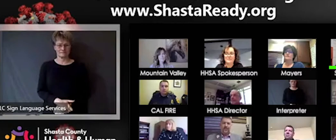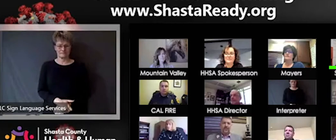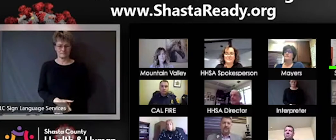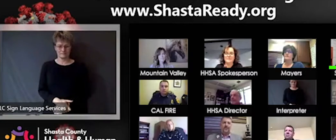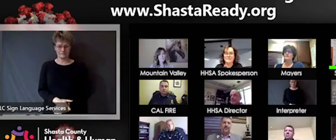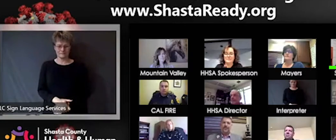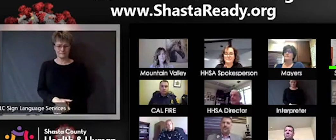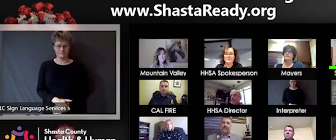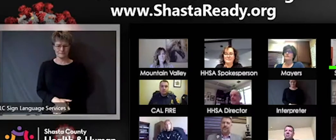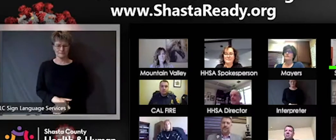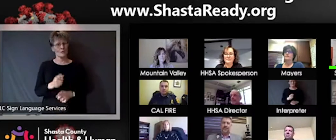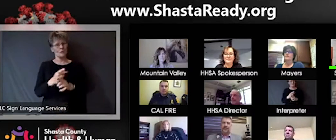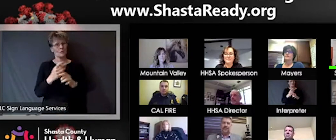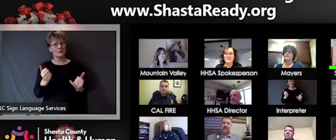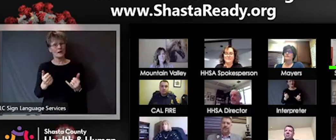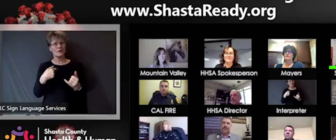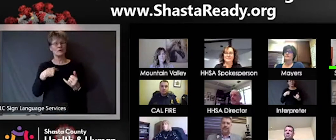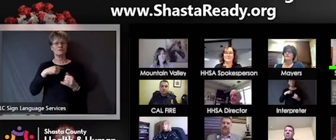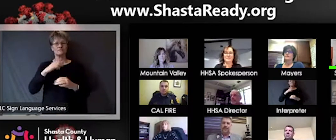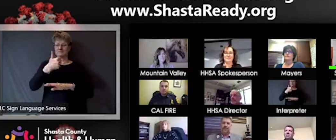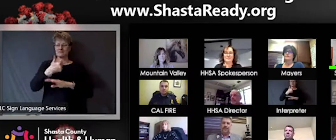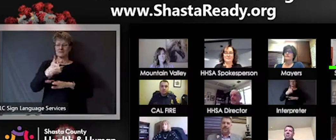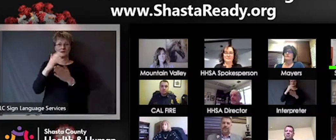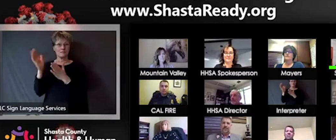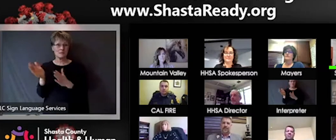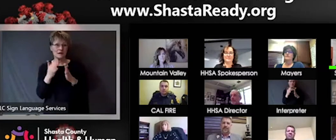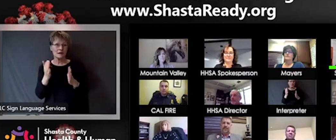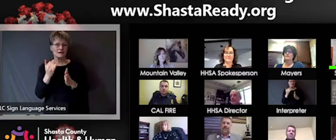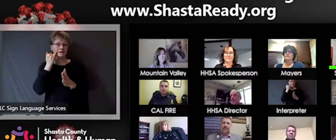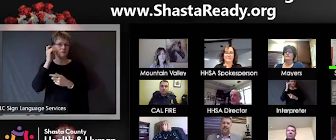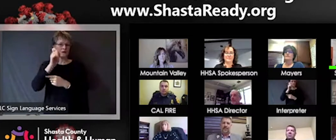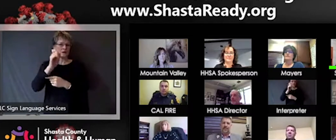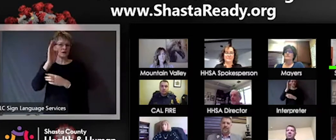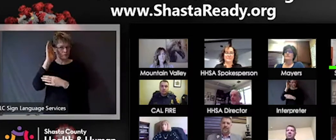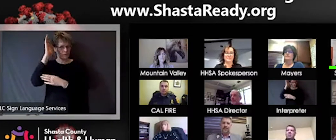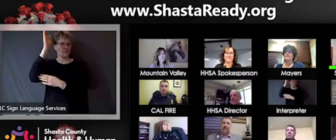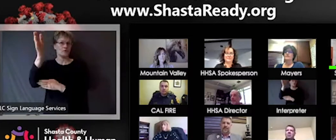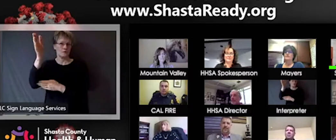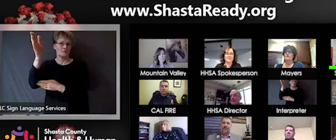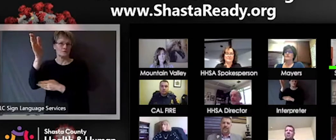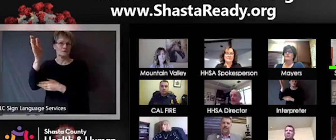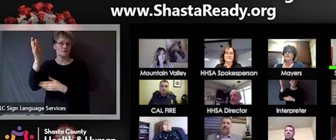plans as needed. I know somebody a couple weeks ago mentioned the phrase